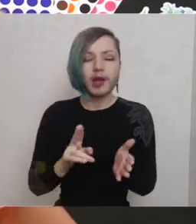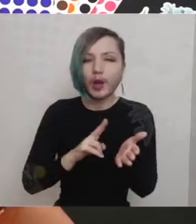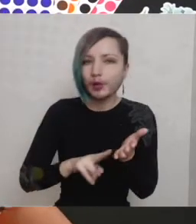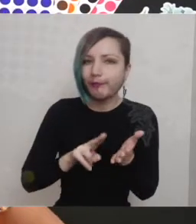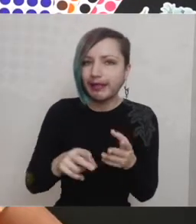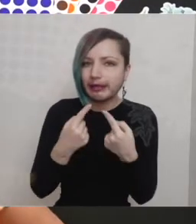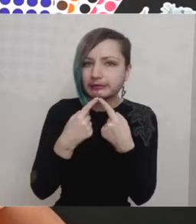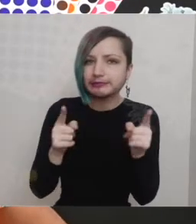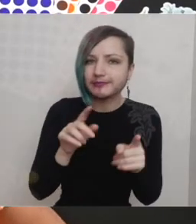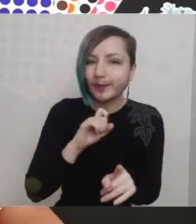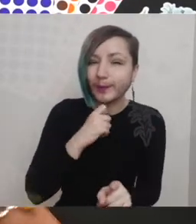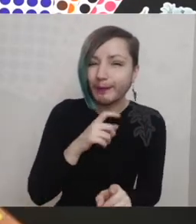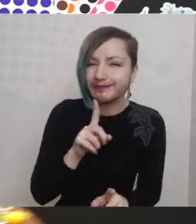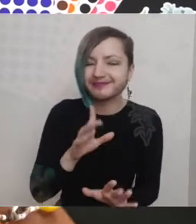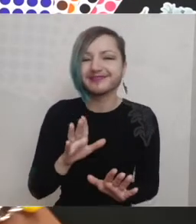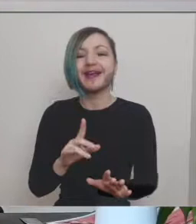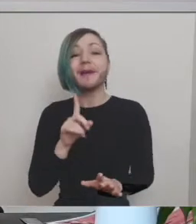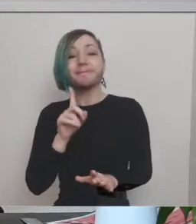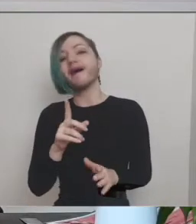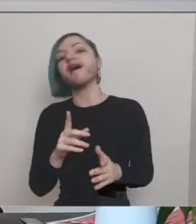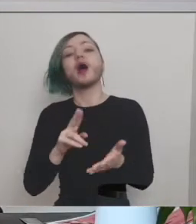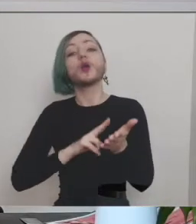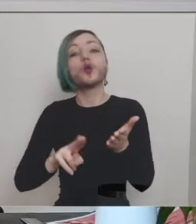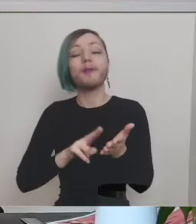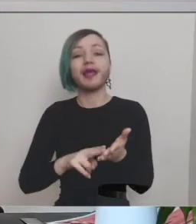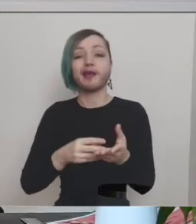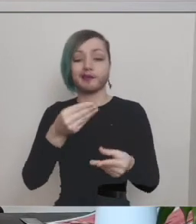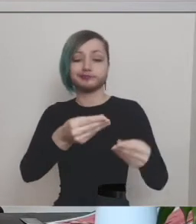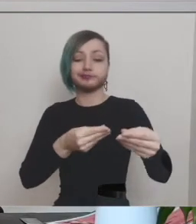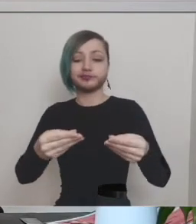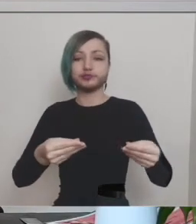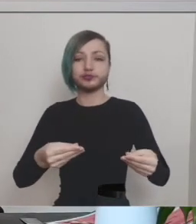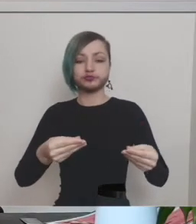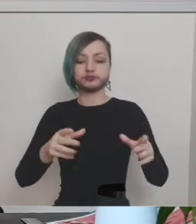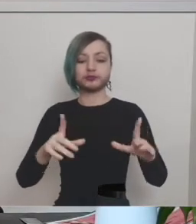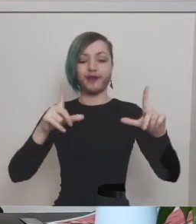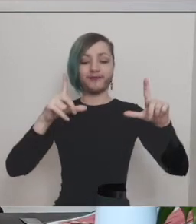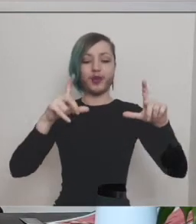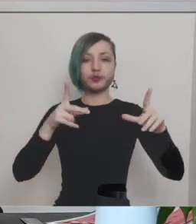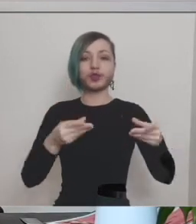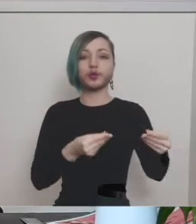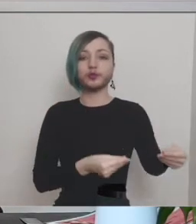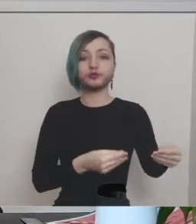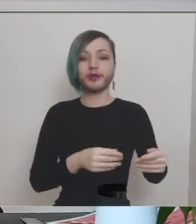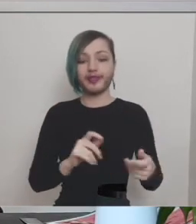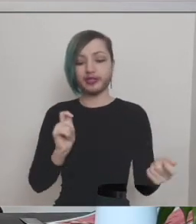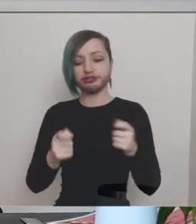often um lay everything out and then I take a photo and I lay them out in different kinds